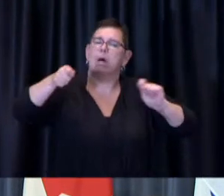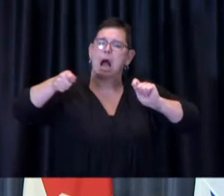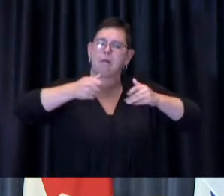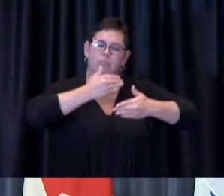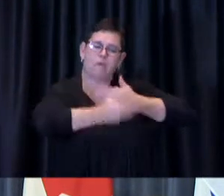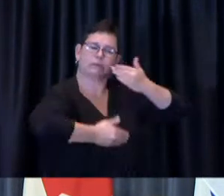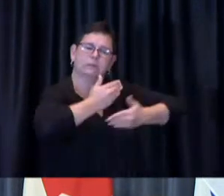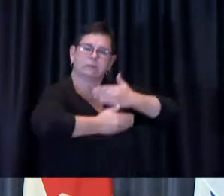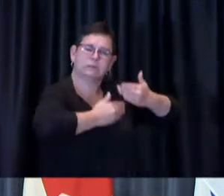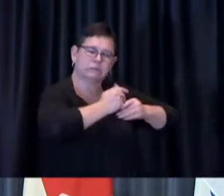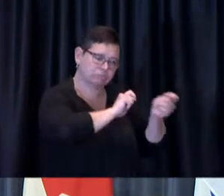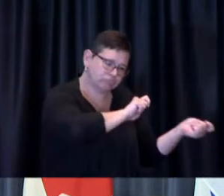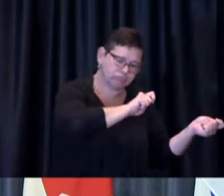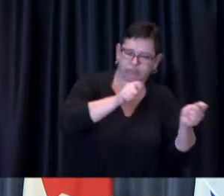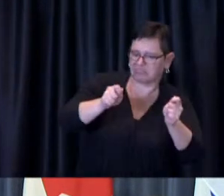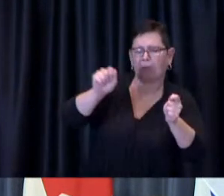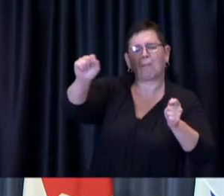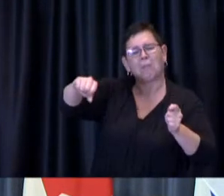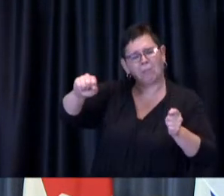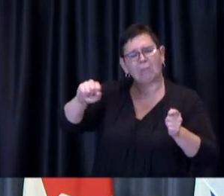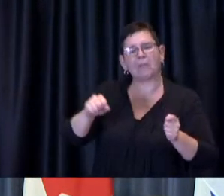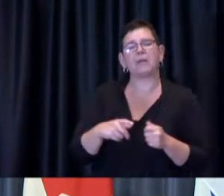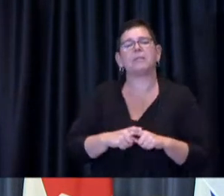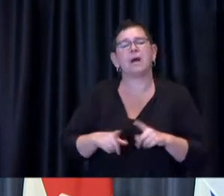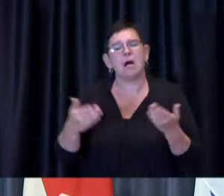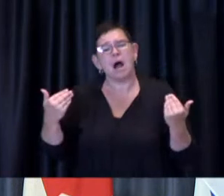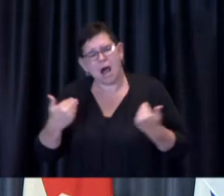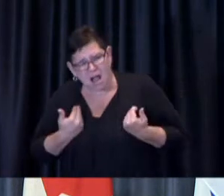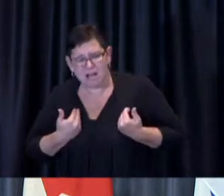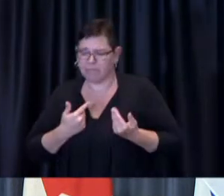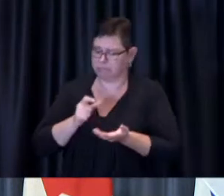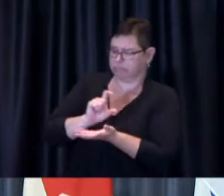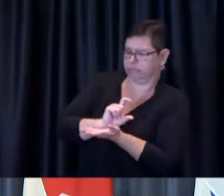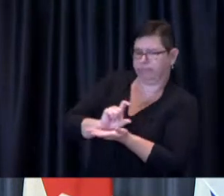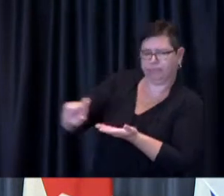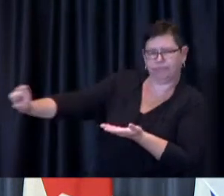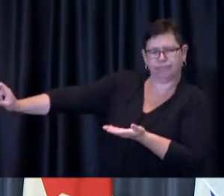to making vaccine available to you stays the same.